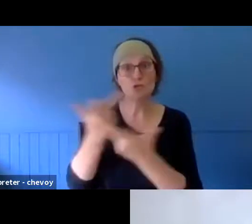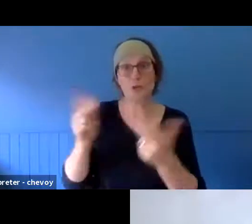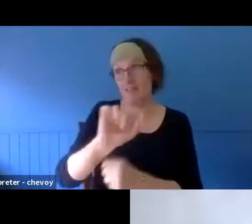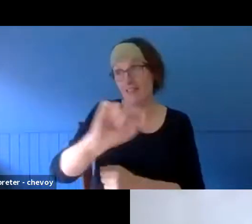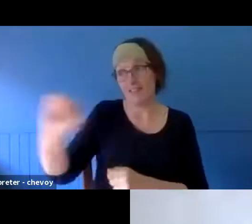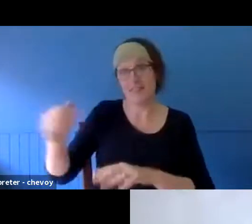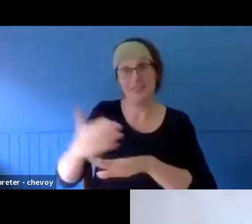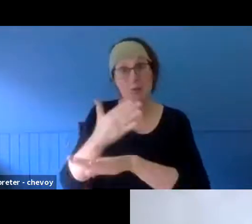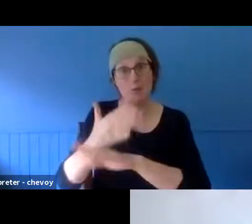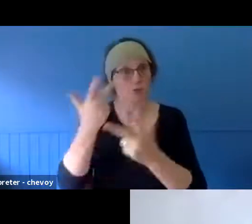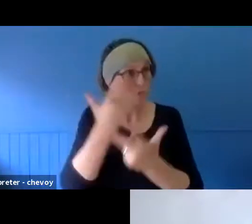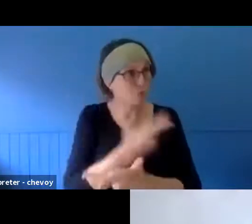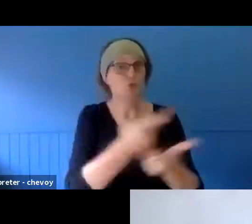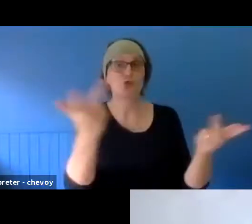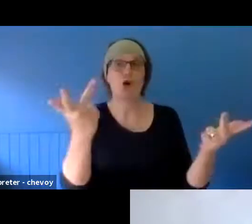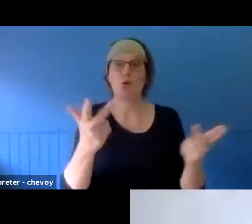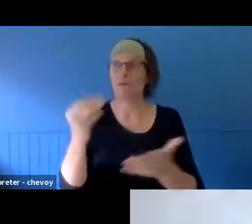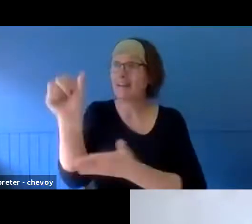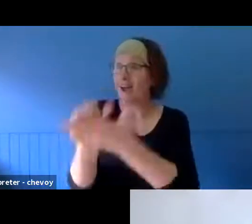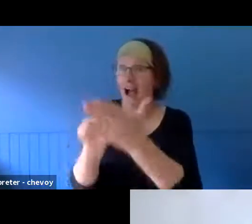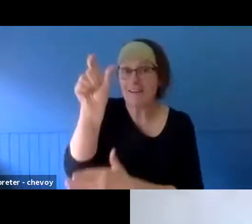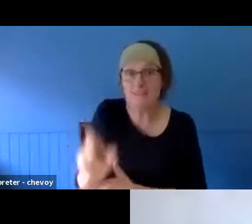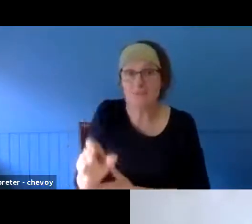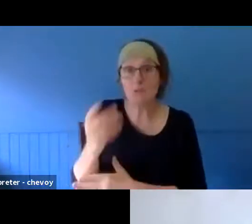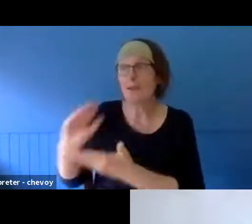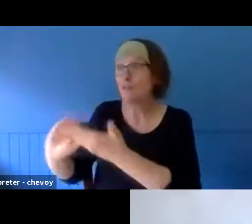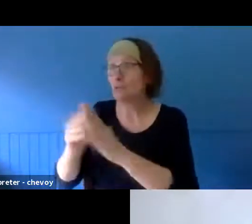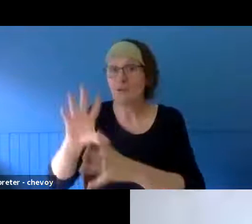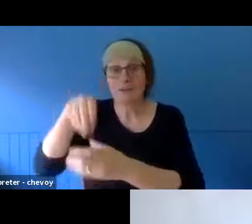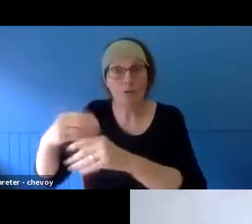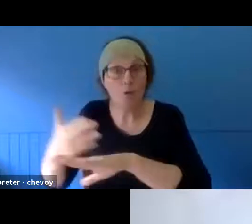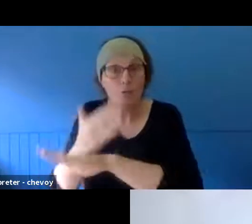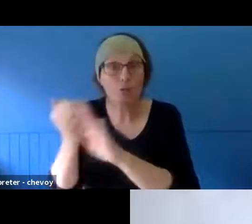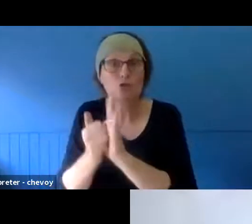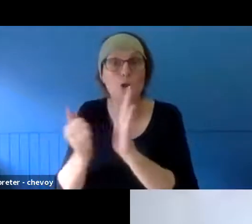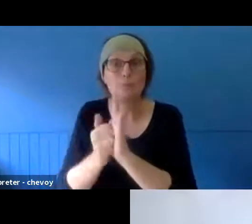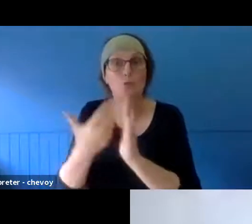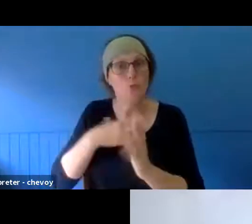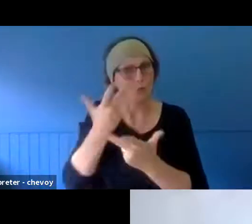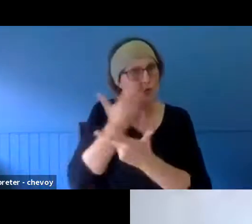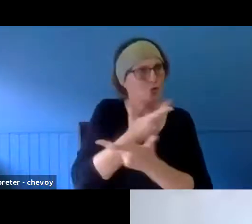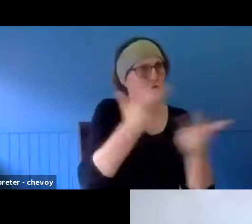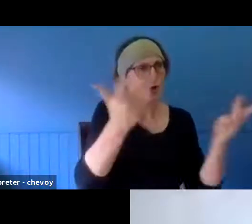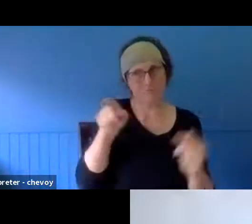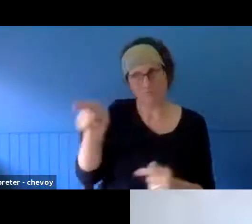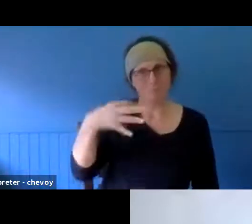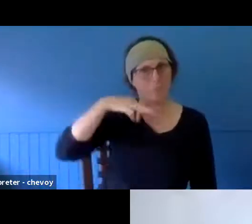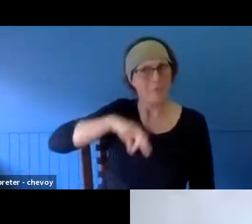was community members at the workshops, and everyone could get the benefit of those two layers flowing further out to the public -